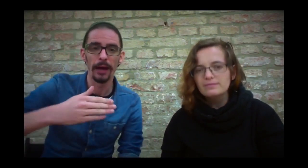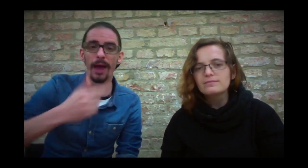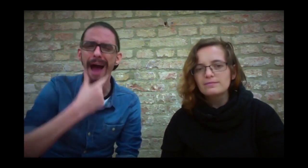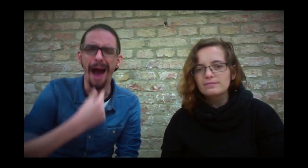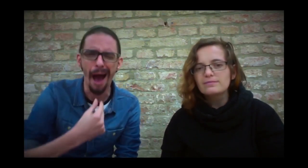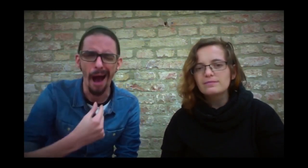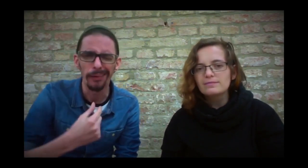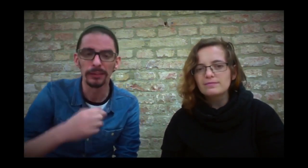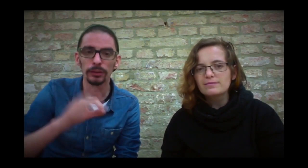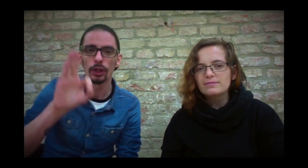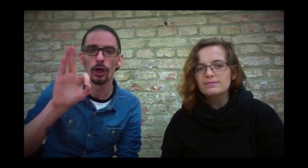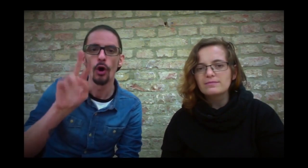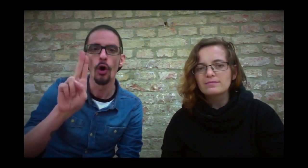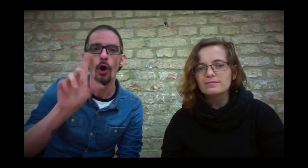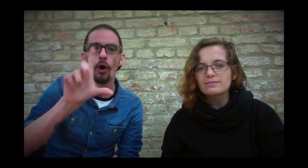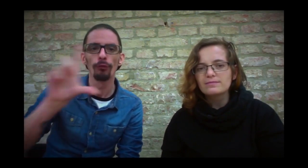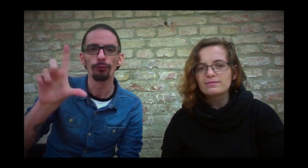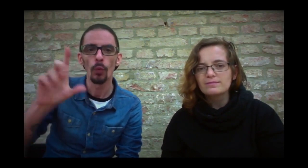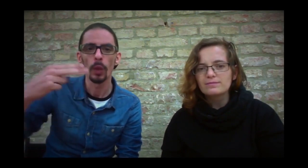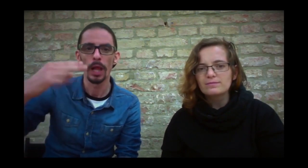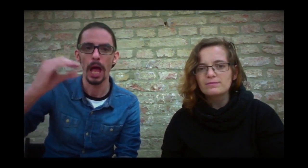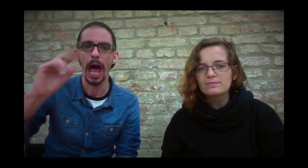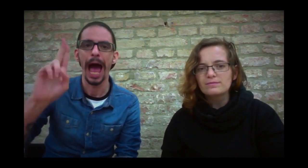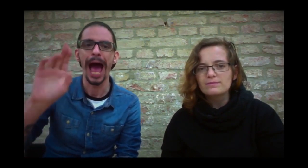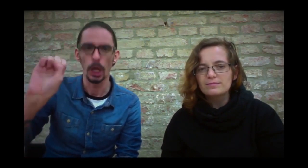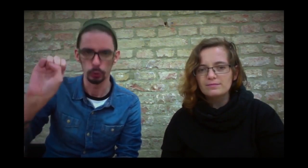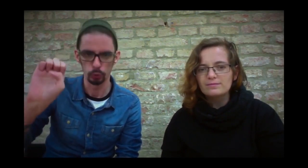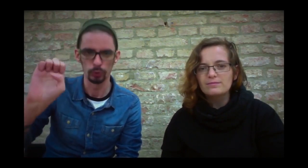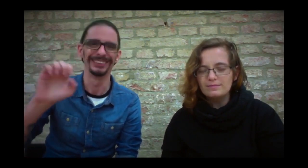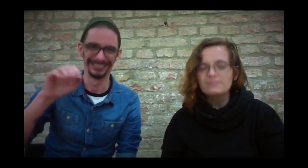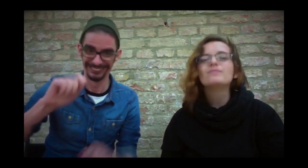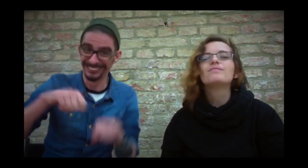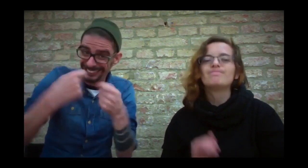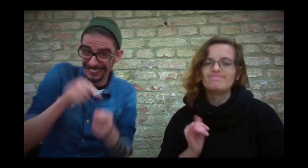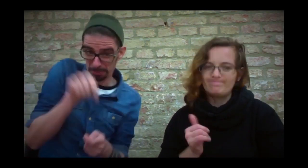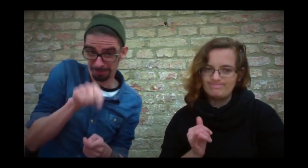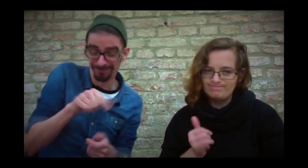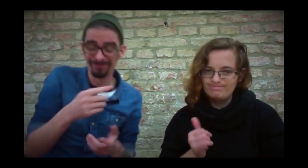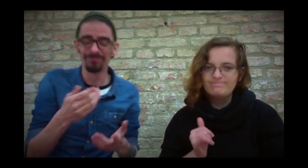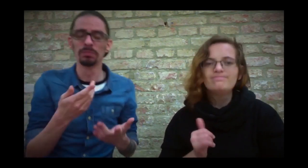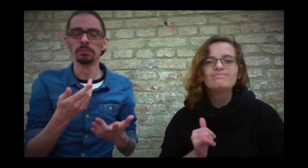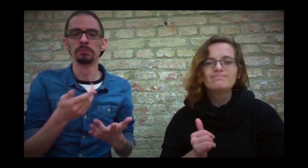that there's an older TV series named FULL HOUSE. Yes, right.